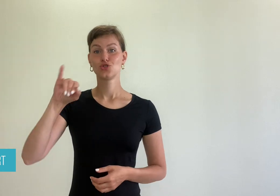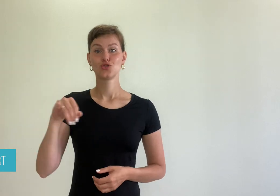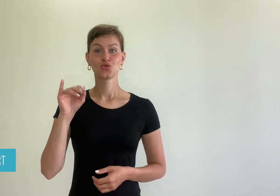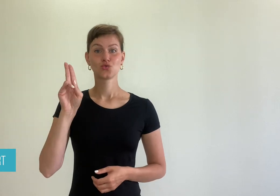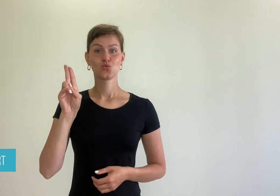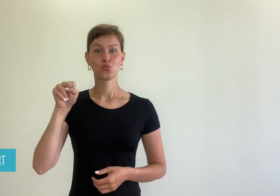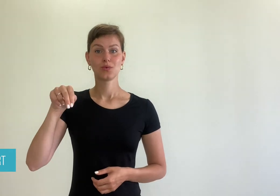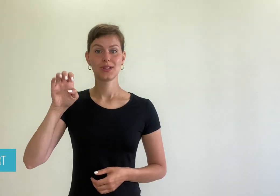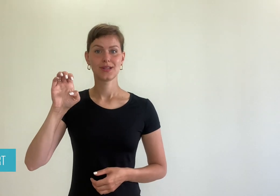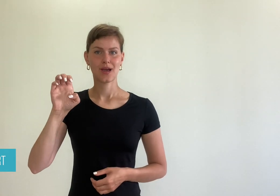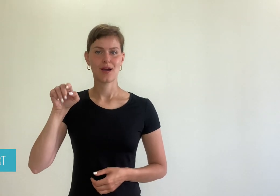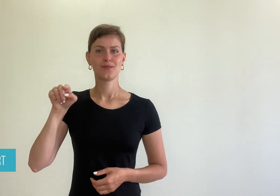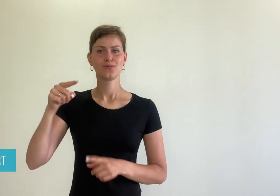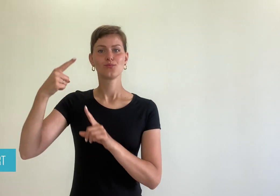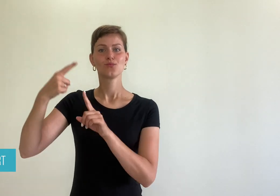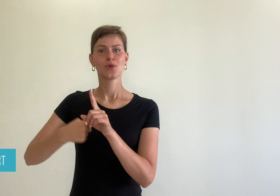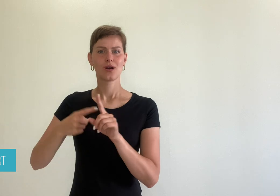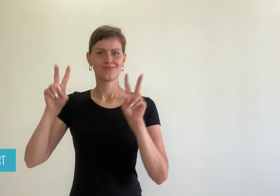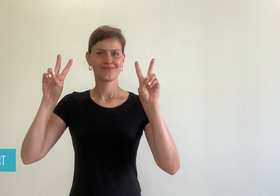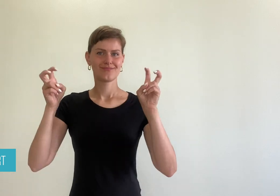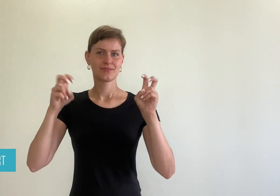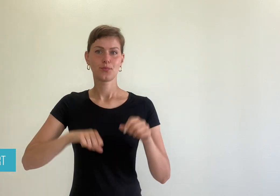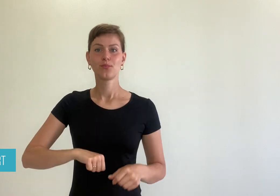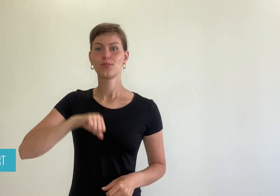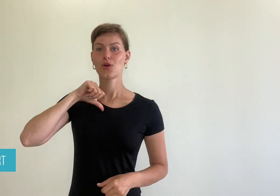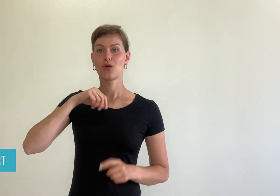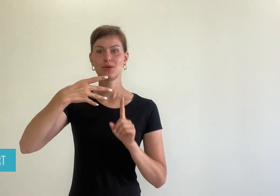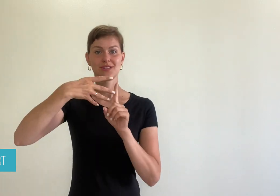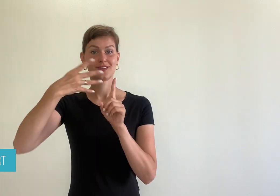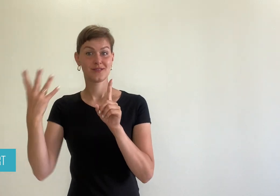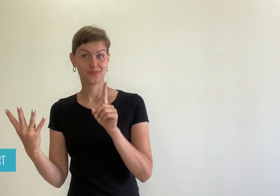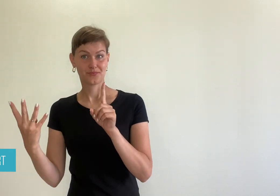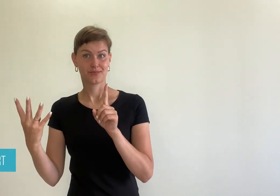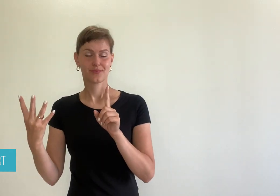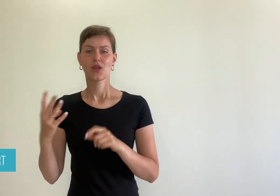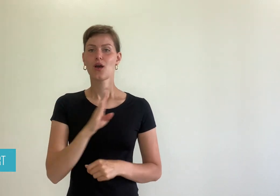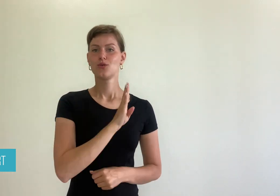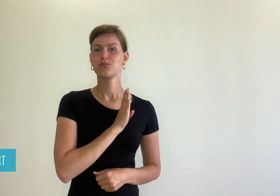June is the month to celebrate LGBT+ Pride.